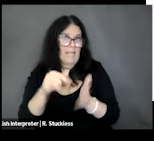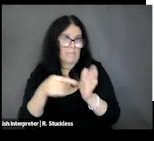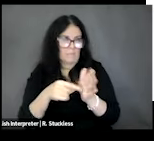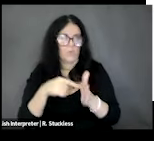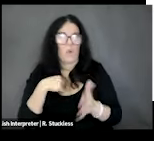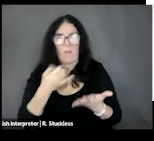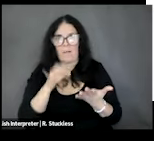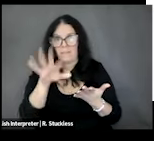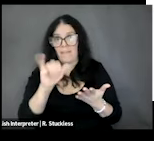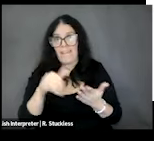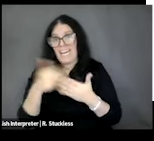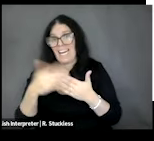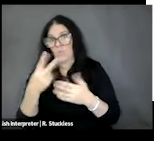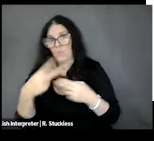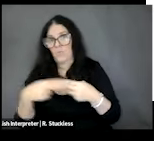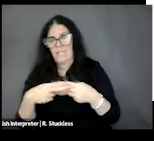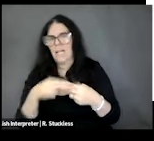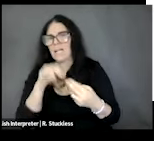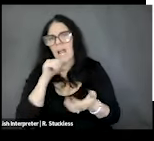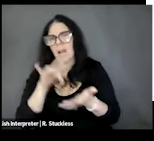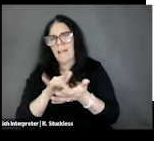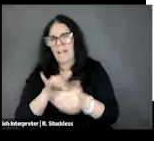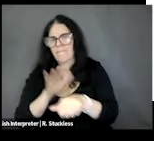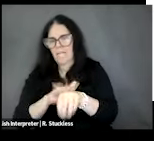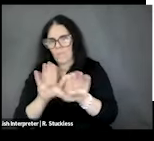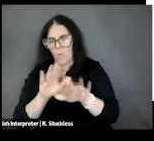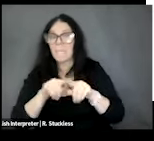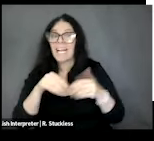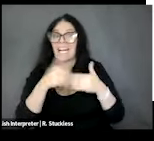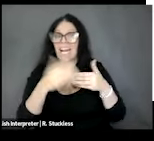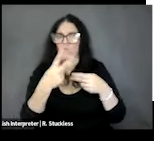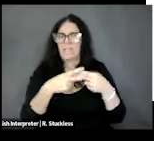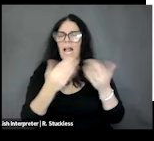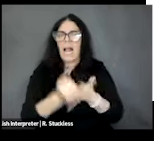out that the next two slides do not serve as medical advice, but they can help perhaps in a